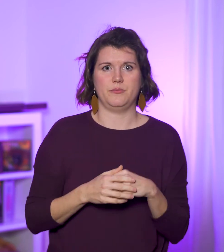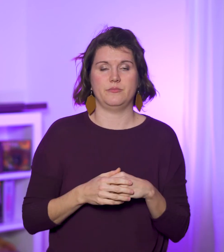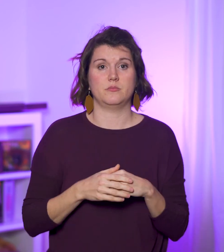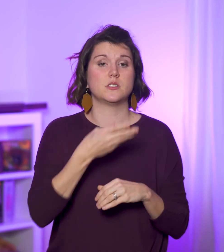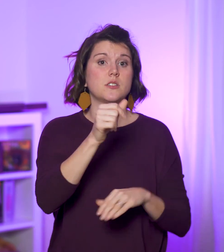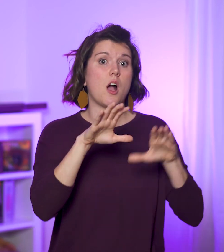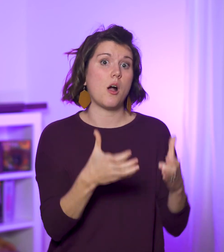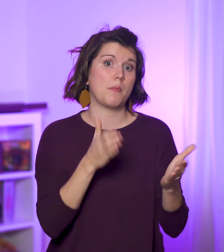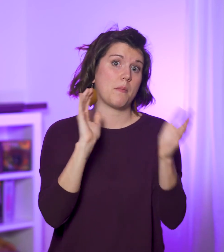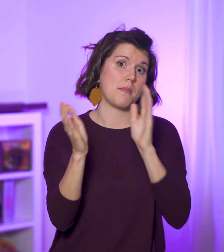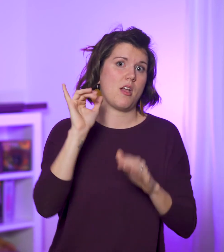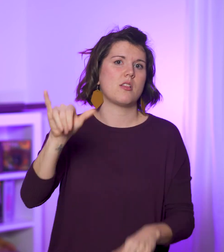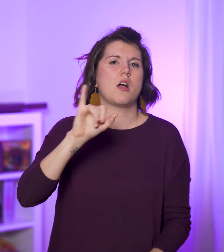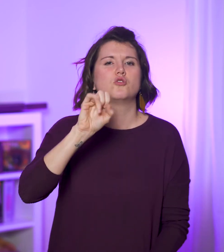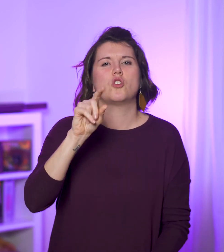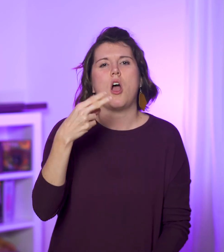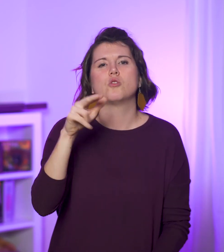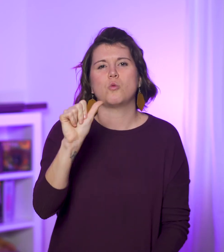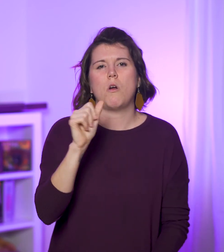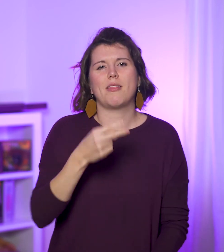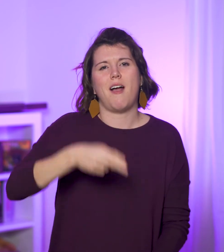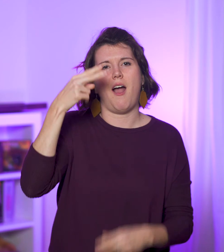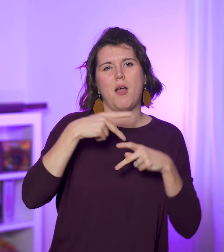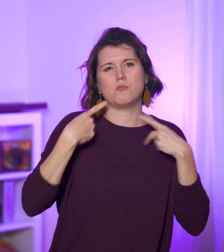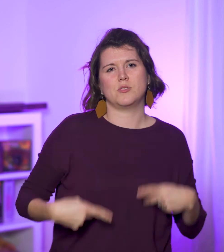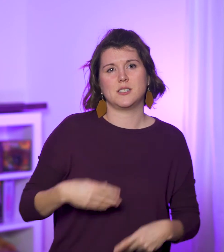Some compare them to Joshua the High Priest